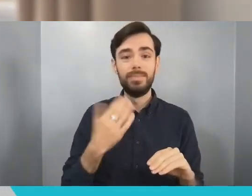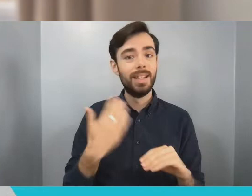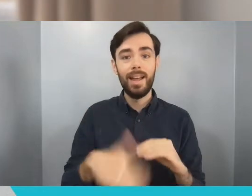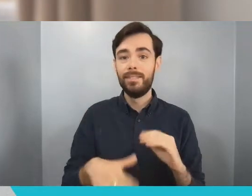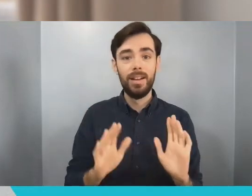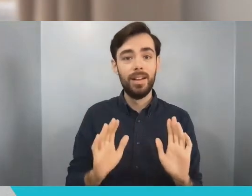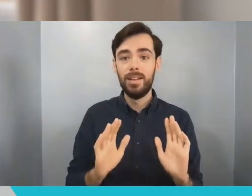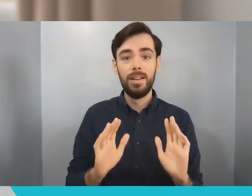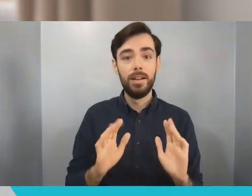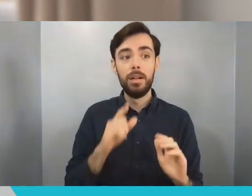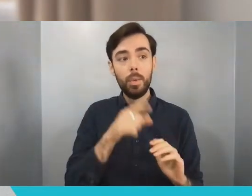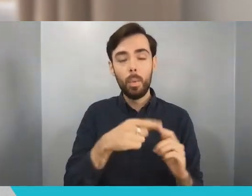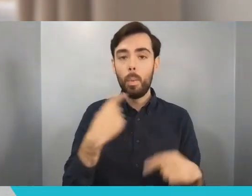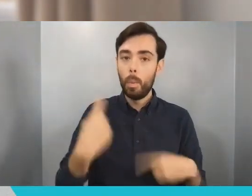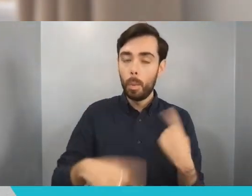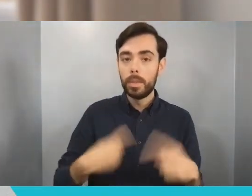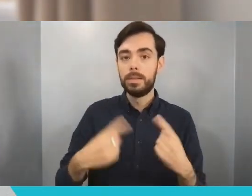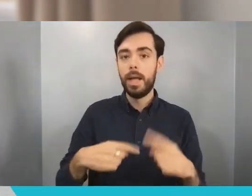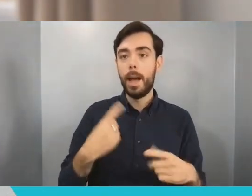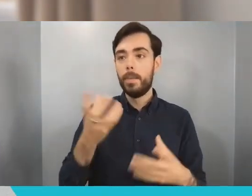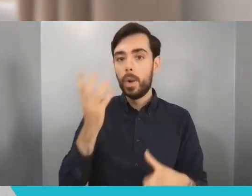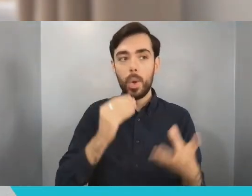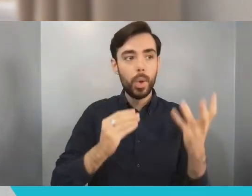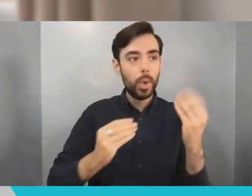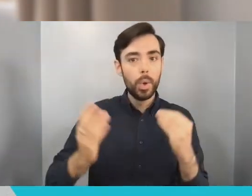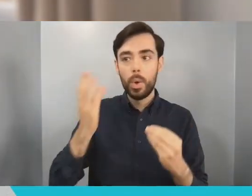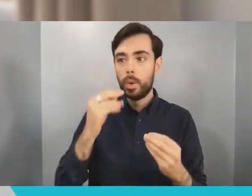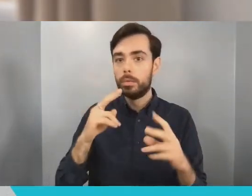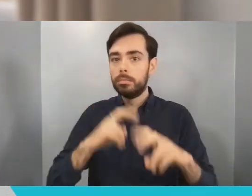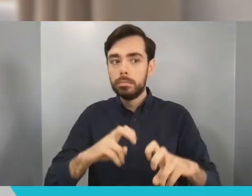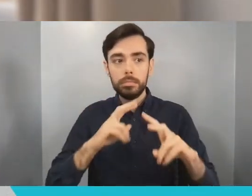for information, how to learn new things, how to get different perspectives, and there's